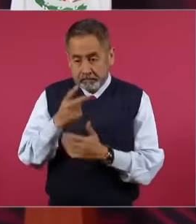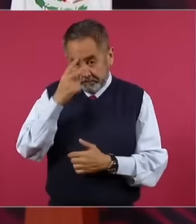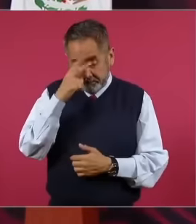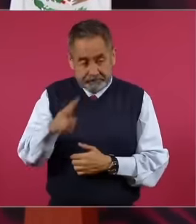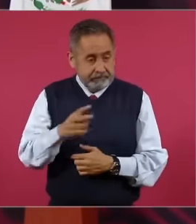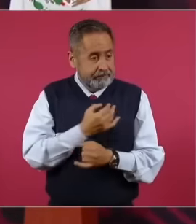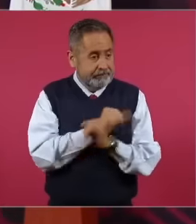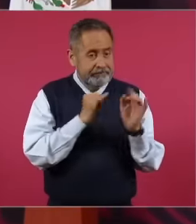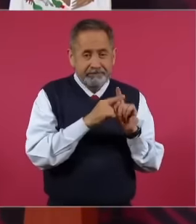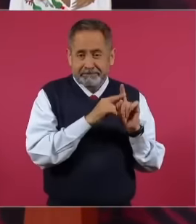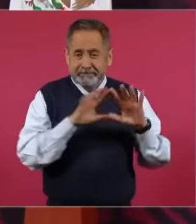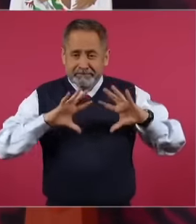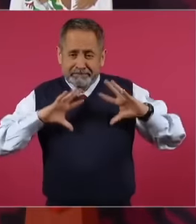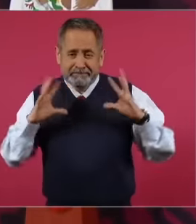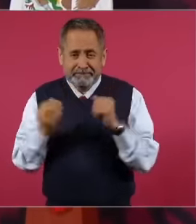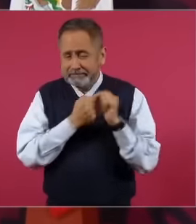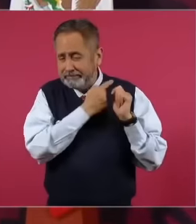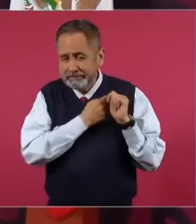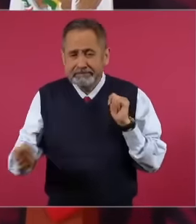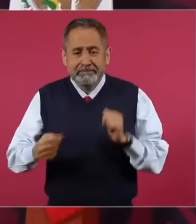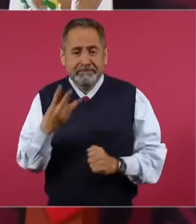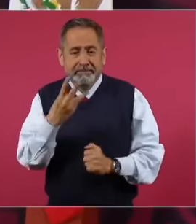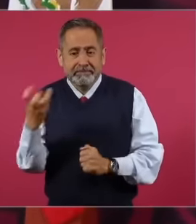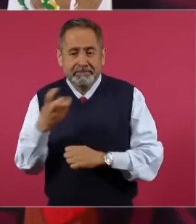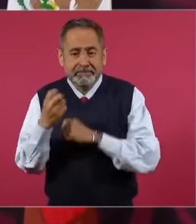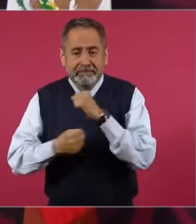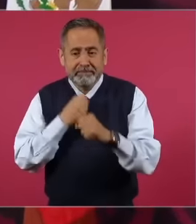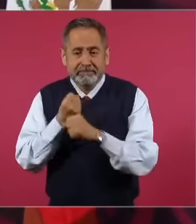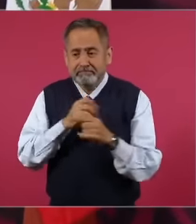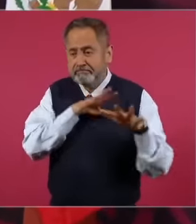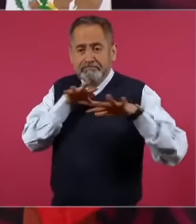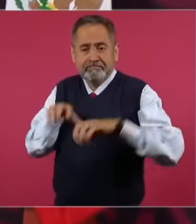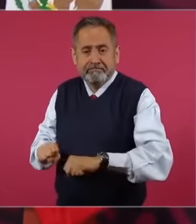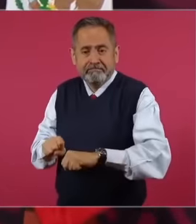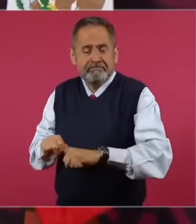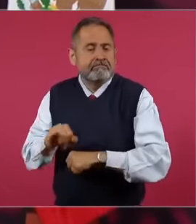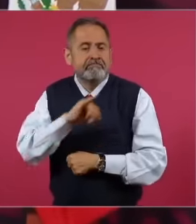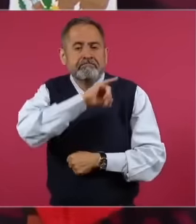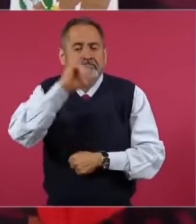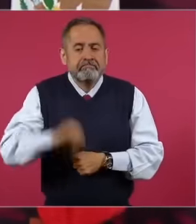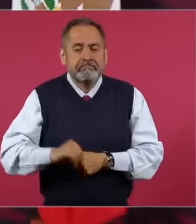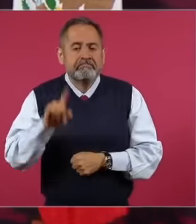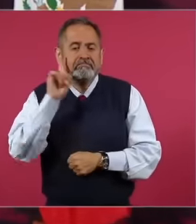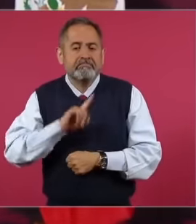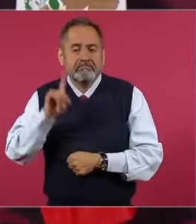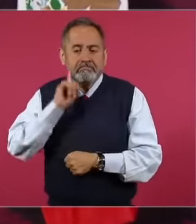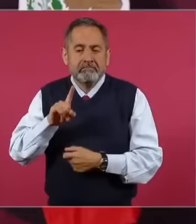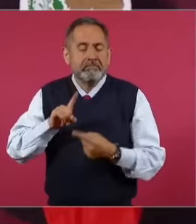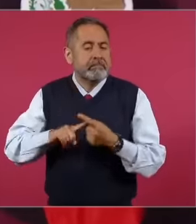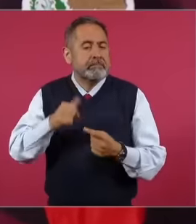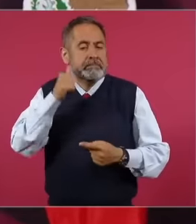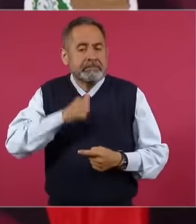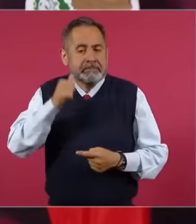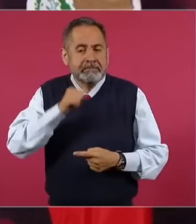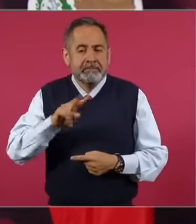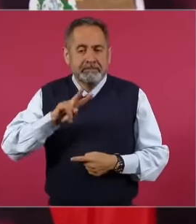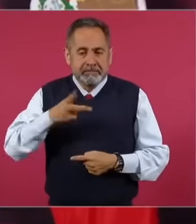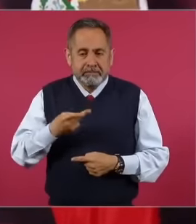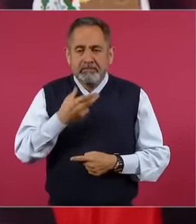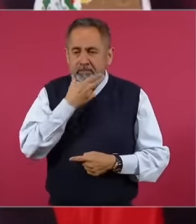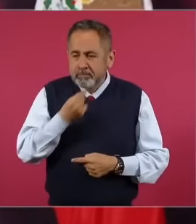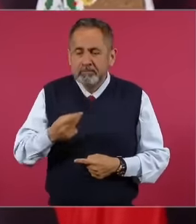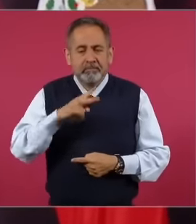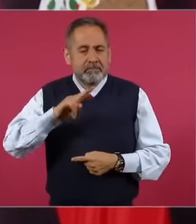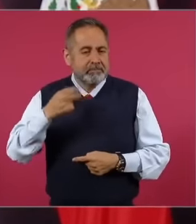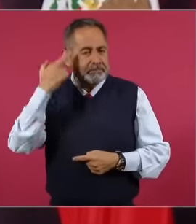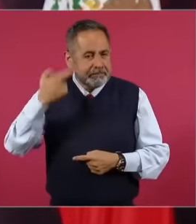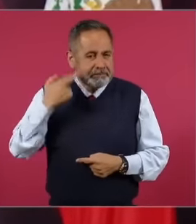in the 300 years of colonial domination, there has never been a pure birreyes woman, that is, 500